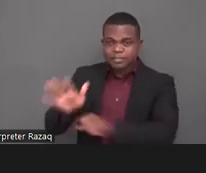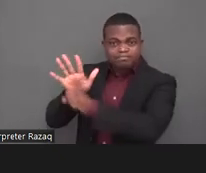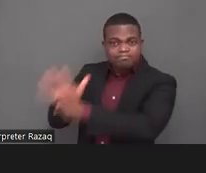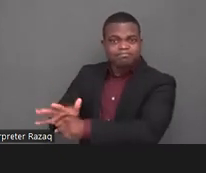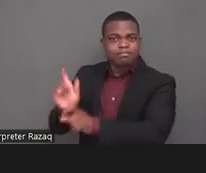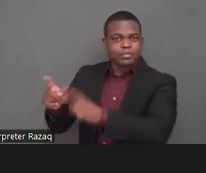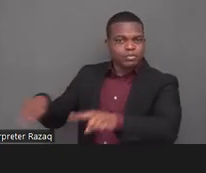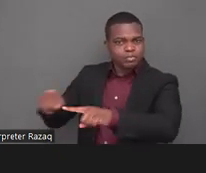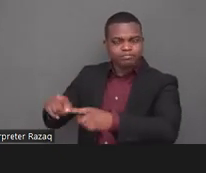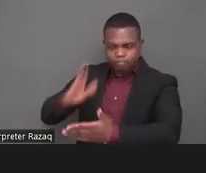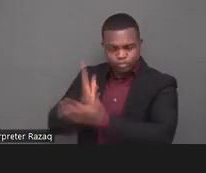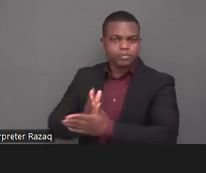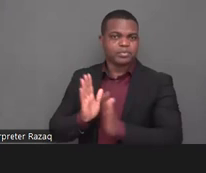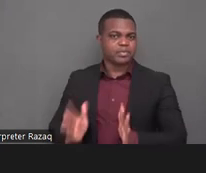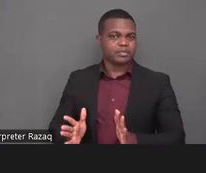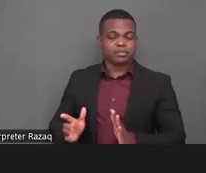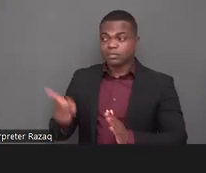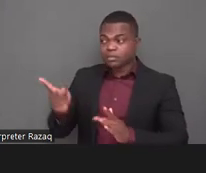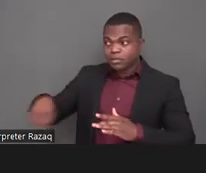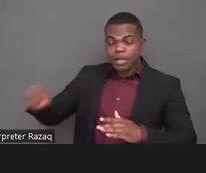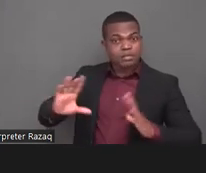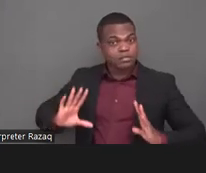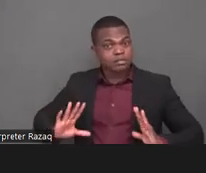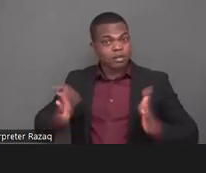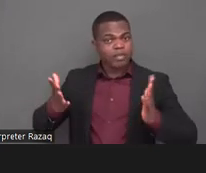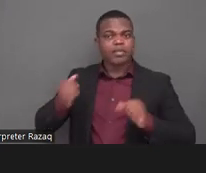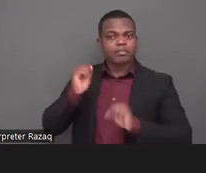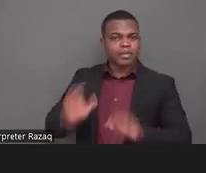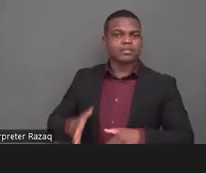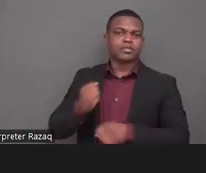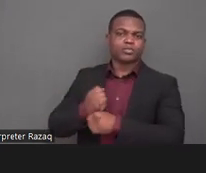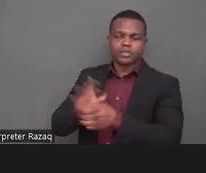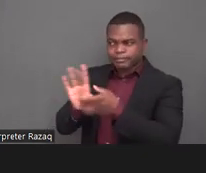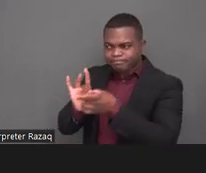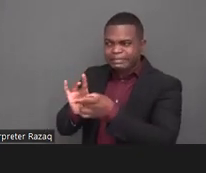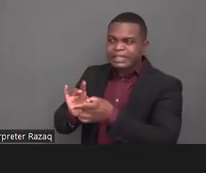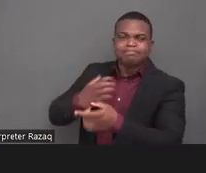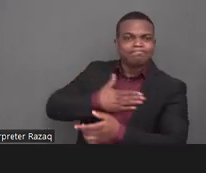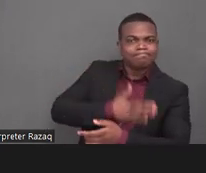a reparations approach contrasts with previous attempts at de-institutionalization